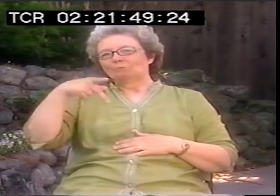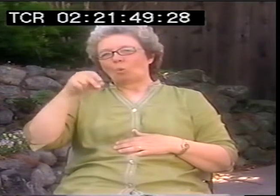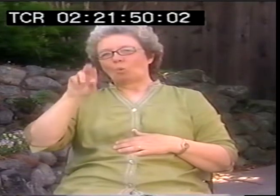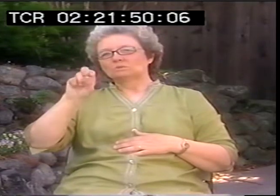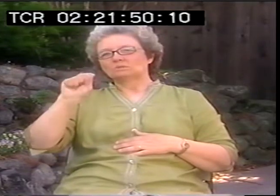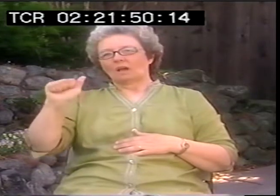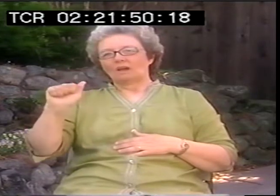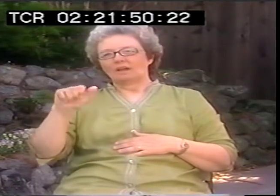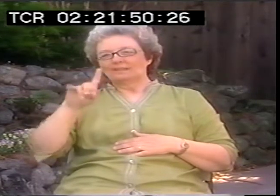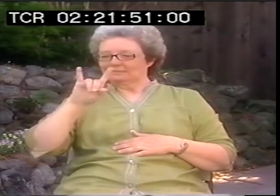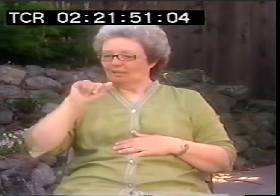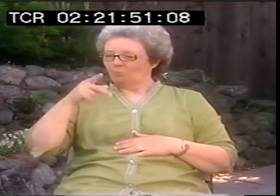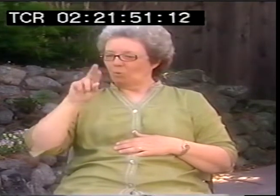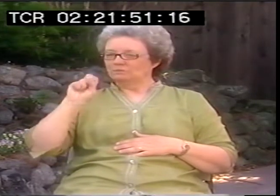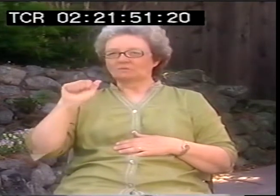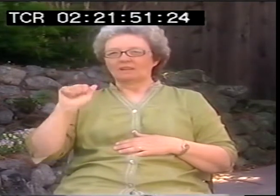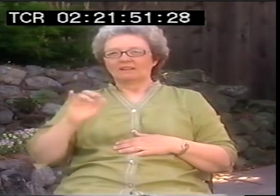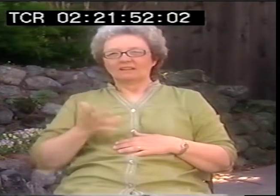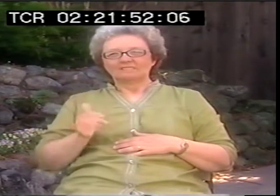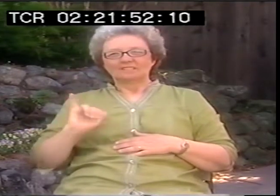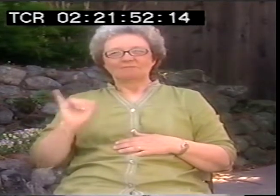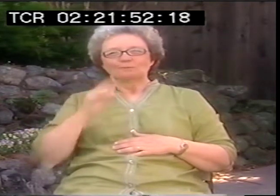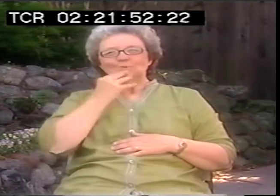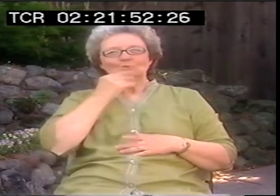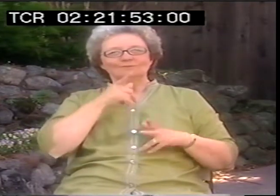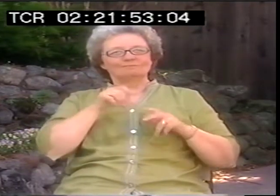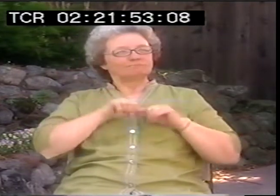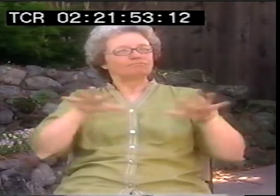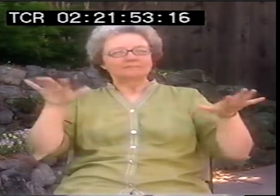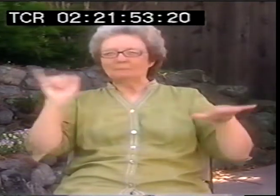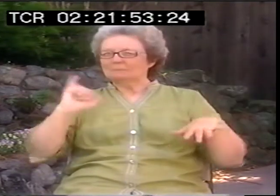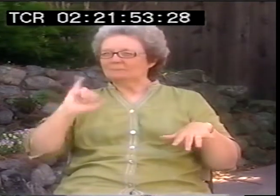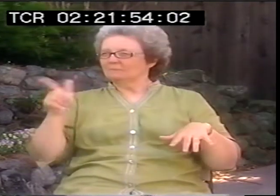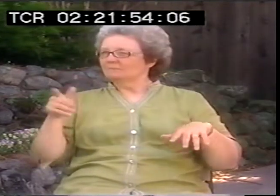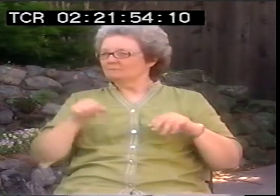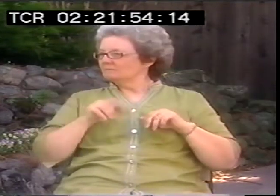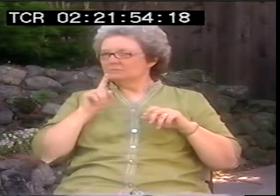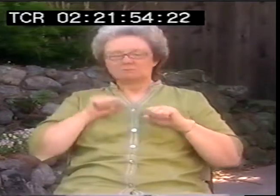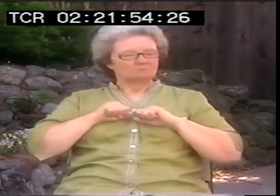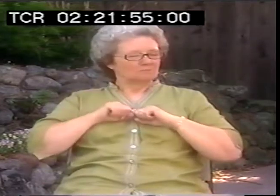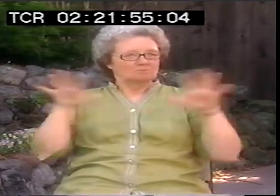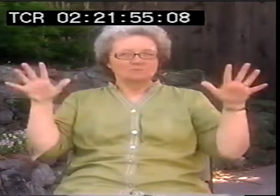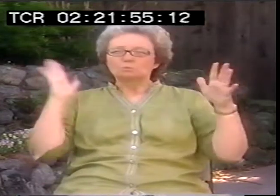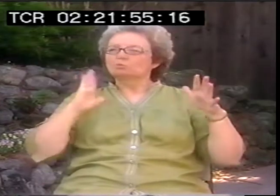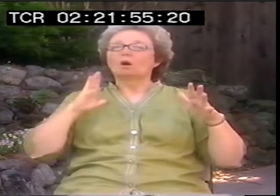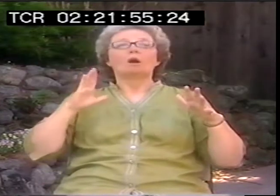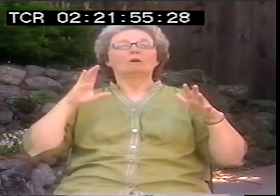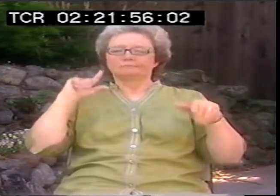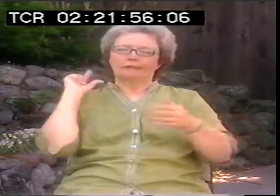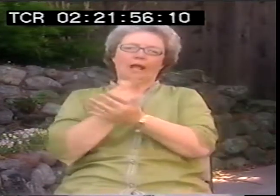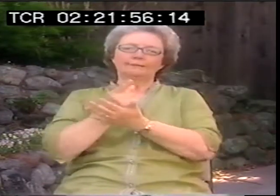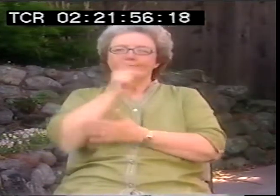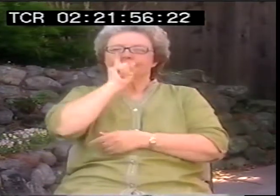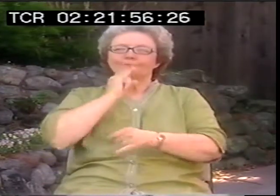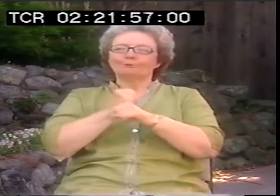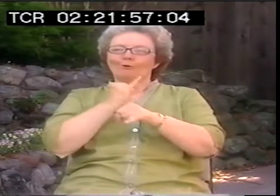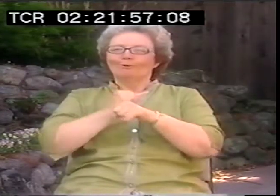It's almost like what deaf kids undergo or what the deaf community undergoes is like a diaspora, like the Jewish people just being spread to the winds.